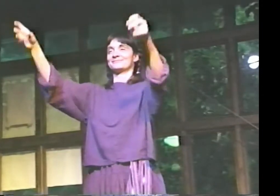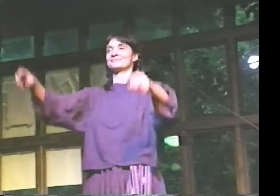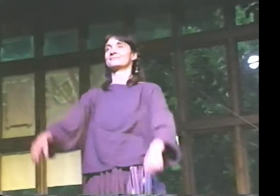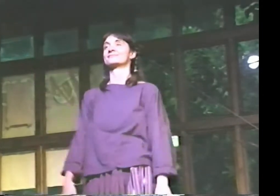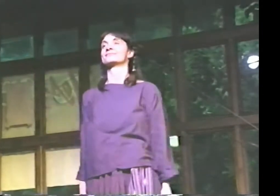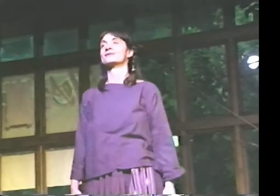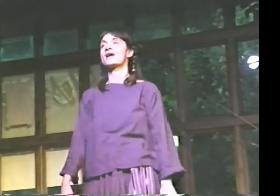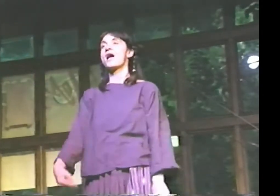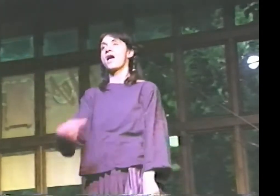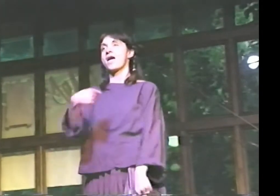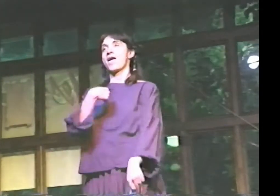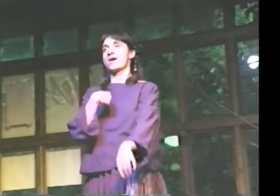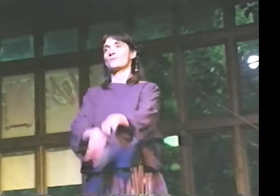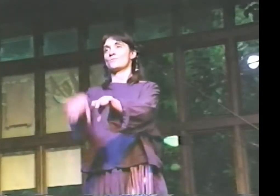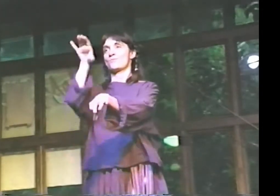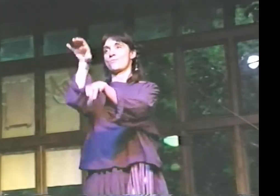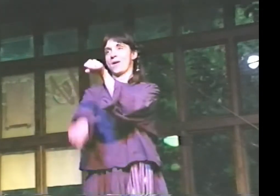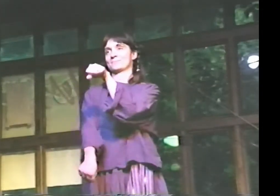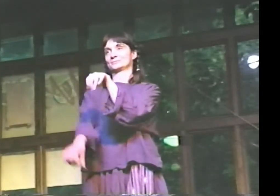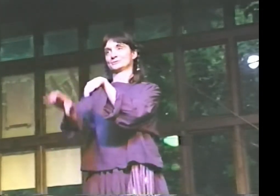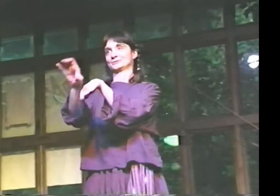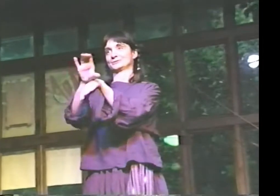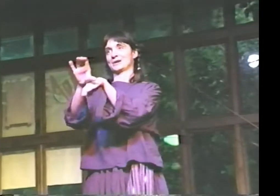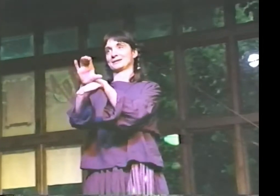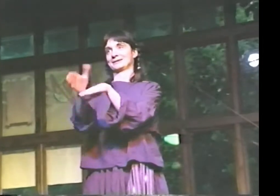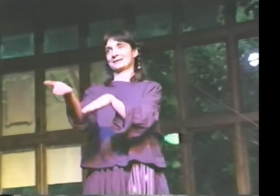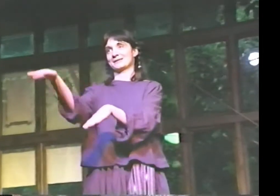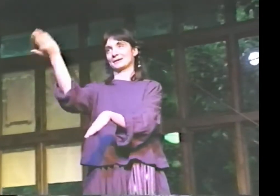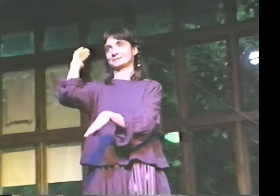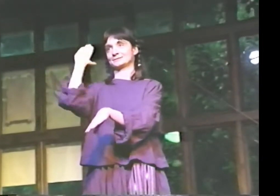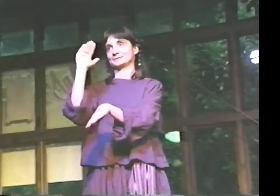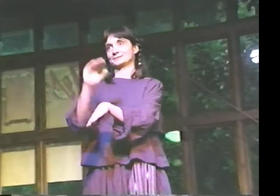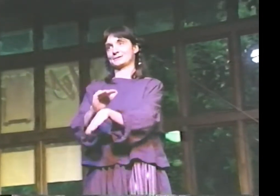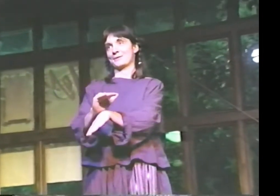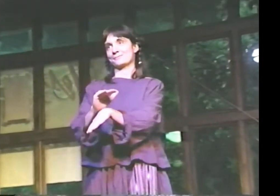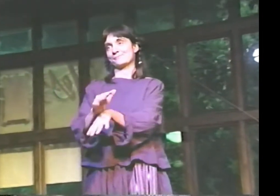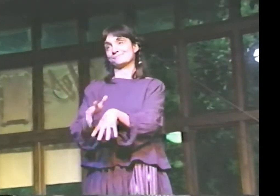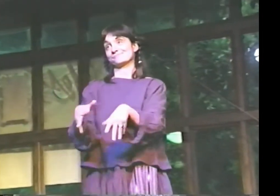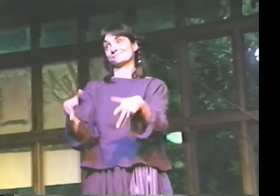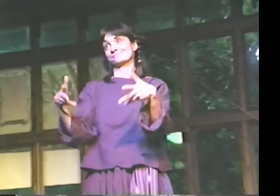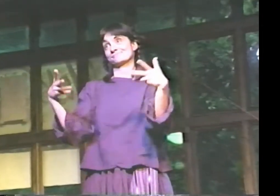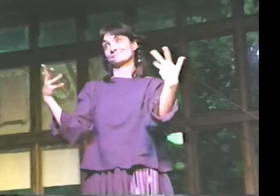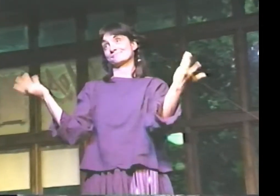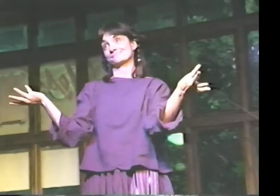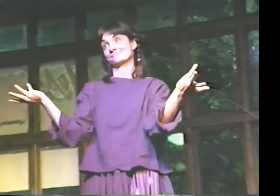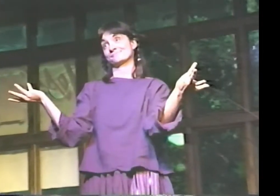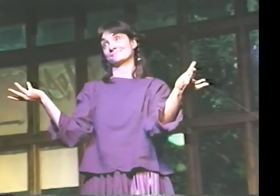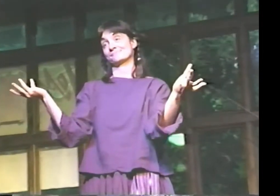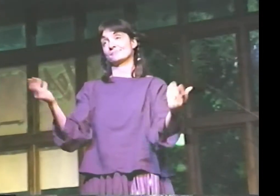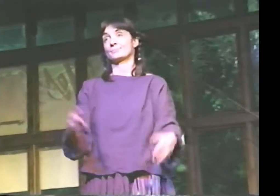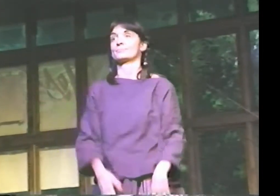THIS IS CALLED "I RAPED CHOCOLATE LAST NIGHT."